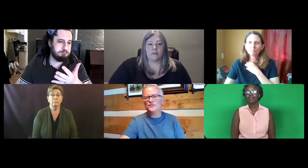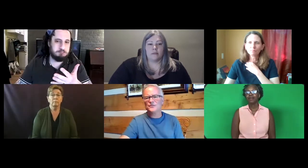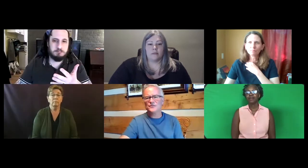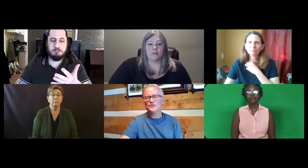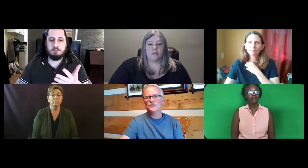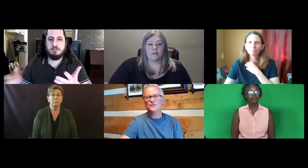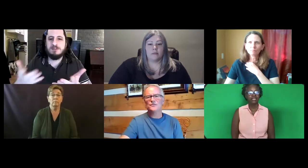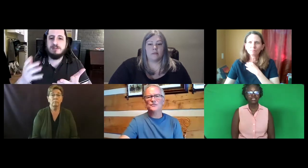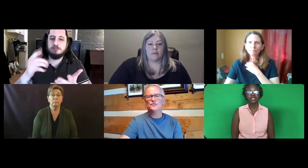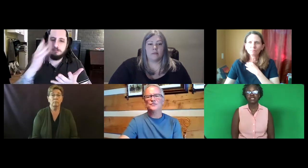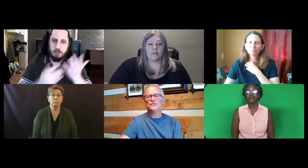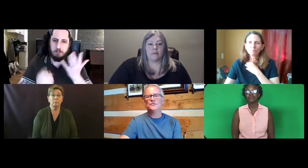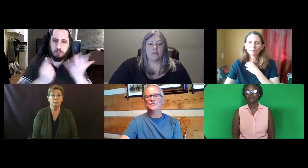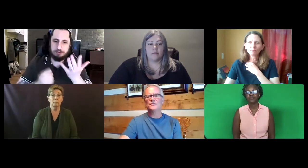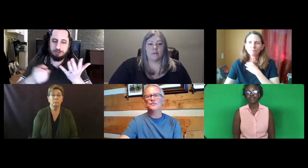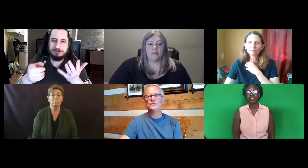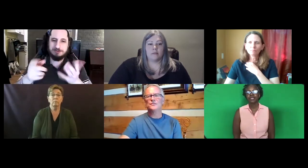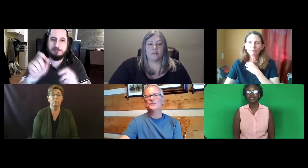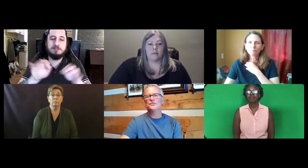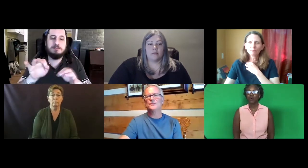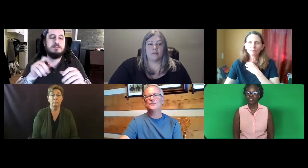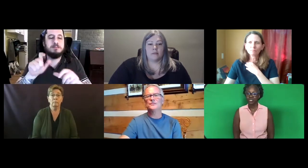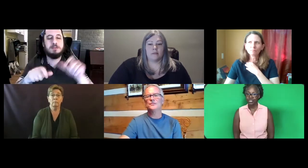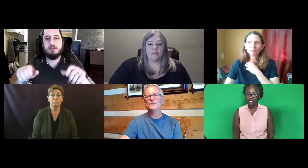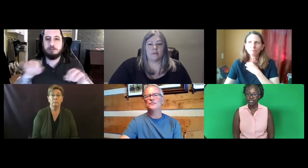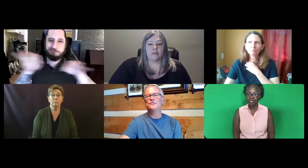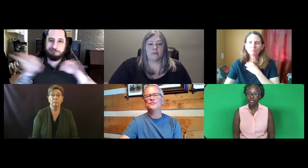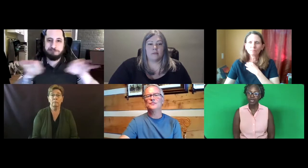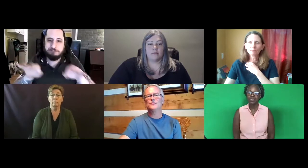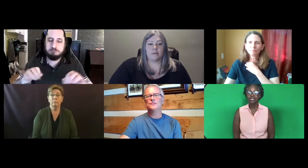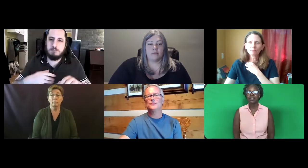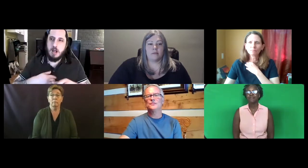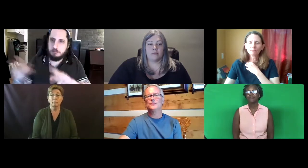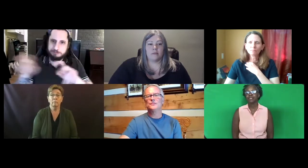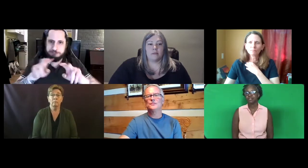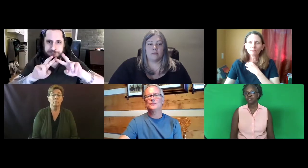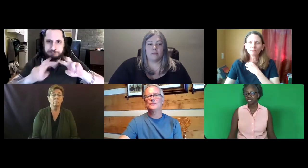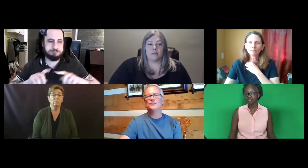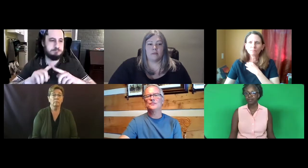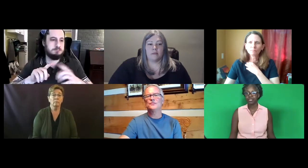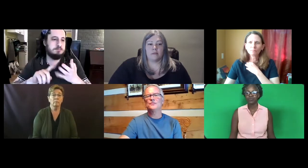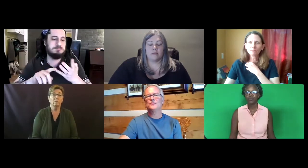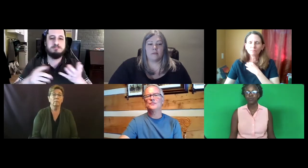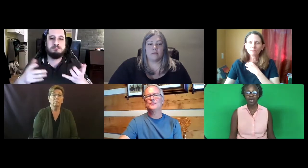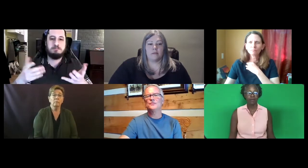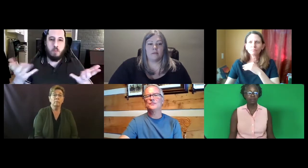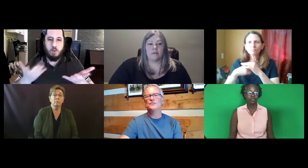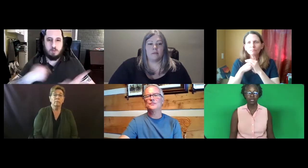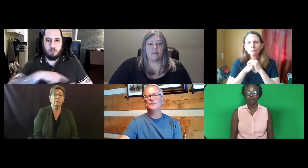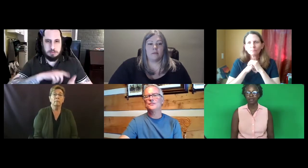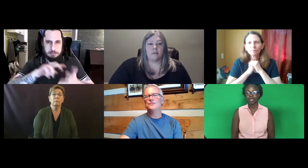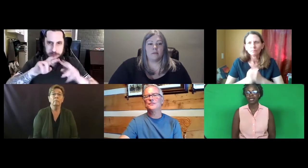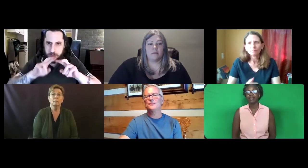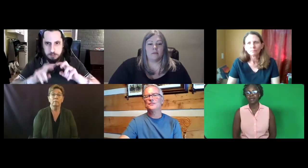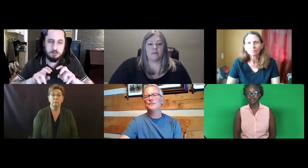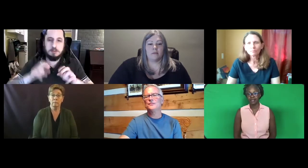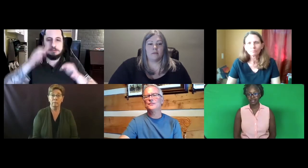then -- let's see... some questions as Cliff talked about the historical background and